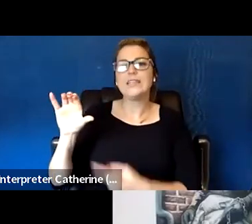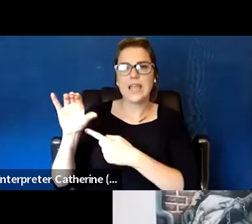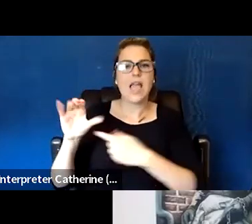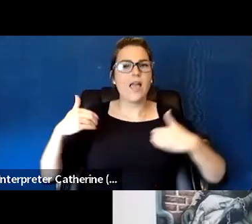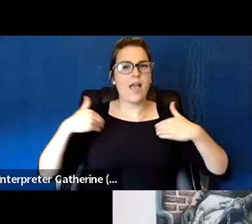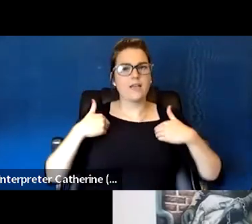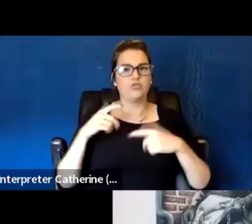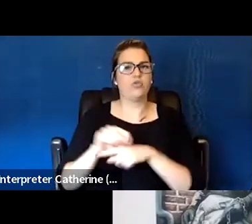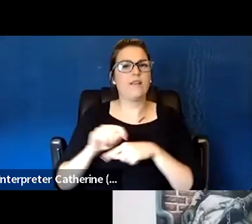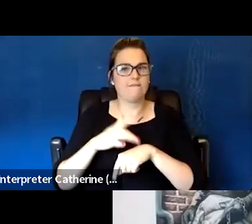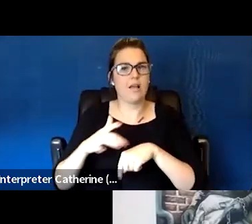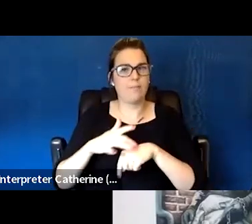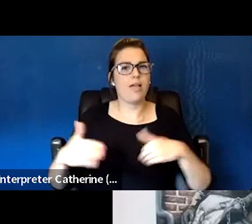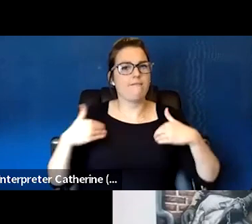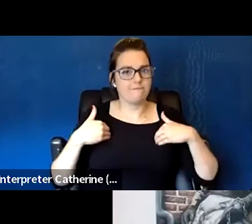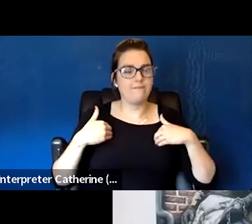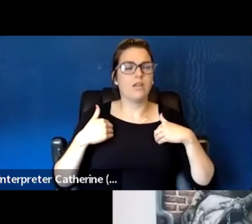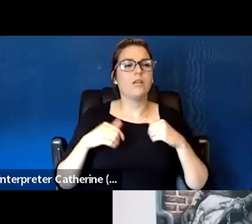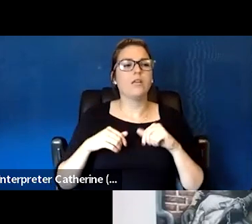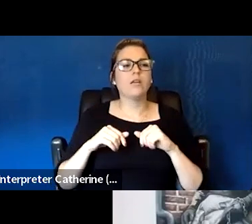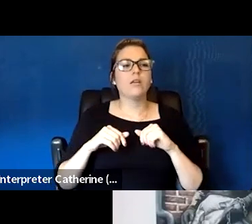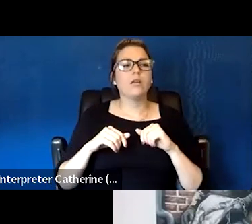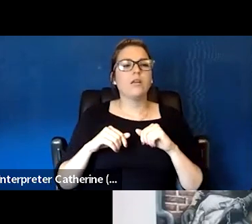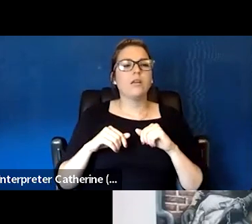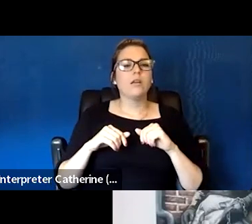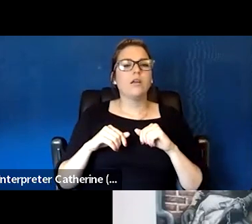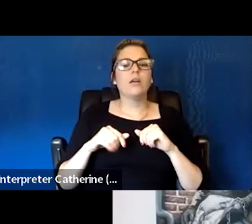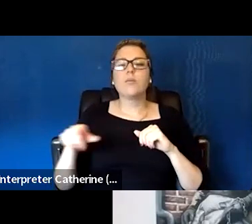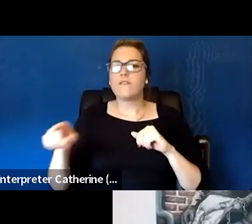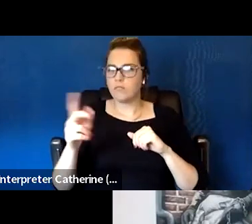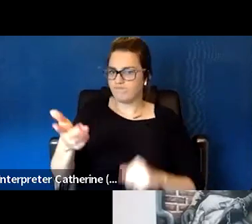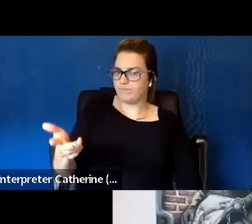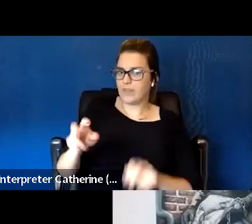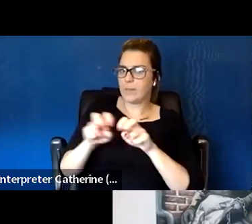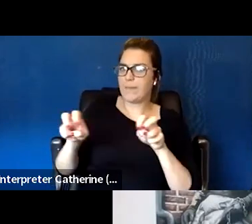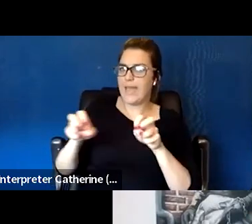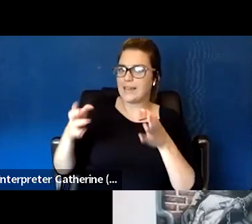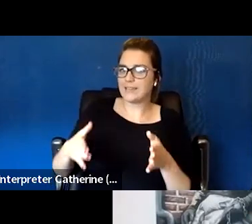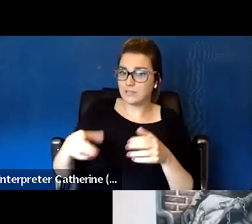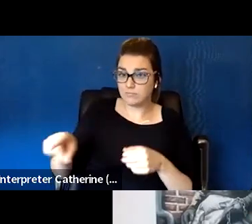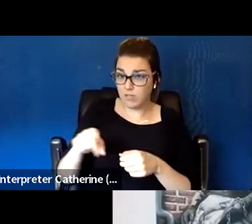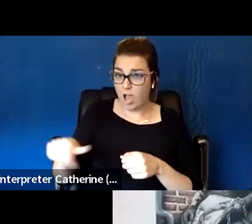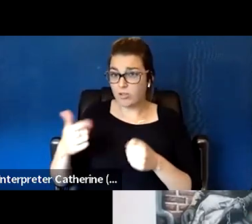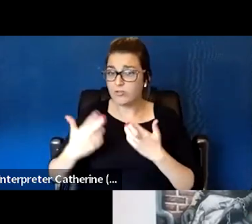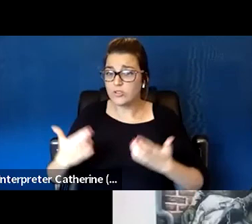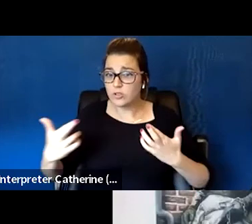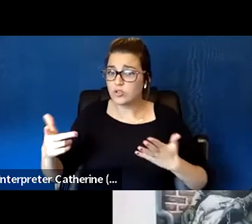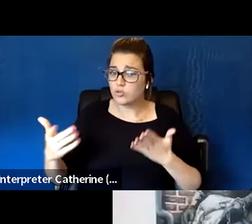But for my panelists, are there other resources you would point our audience members to